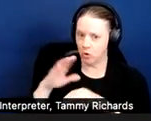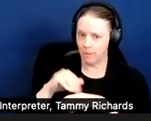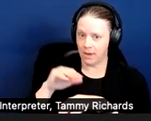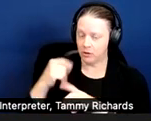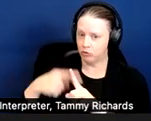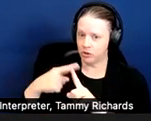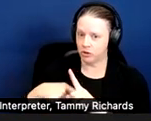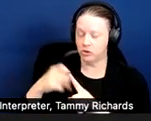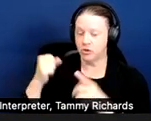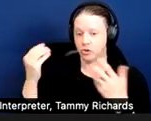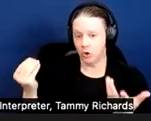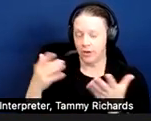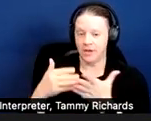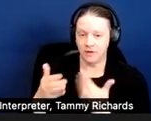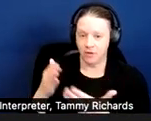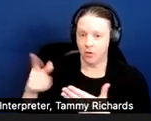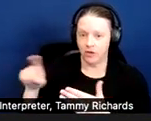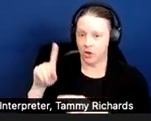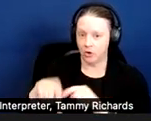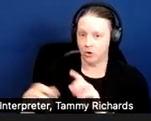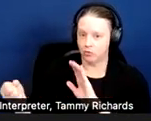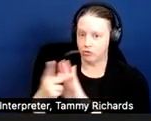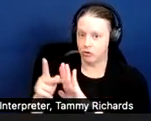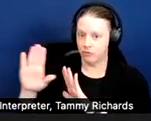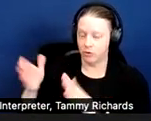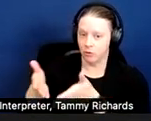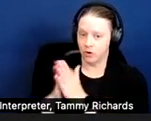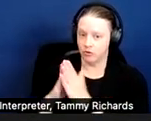So although they could not approve her for her request to have a dog, they will allow